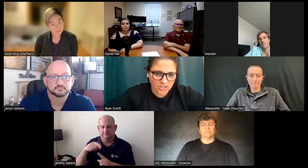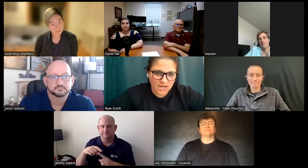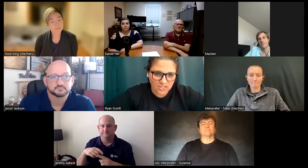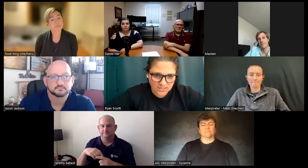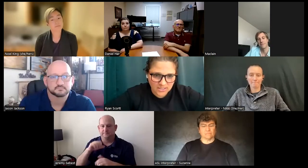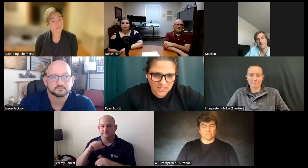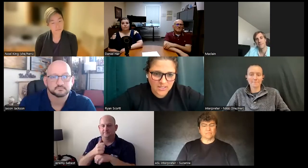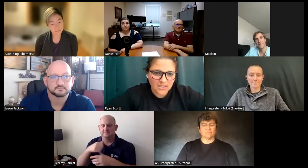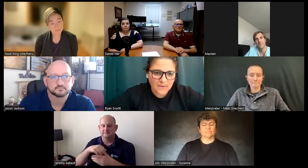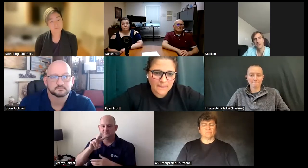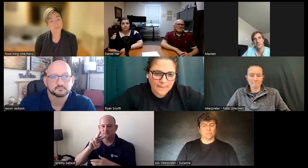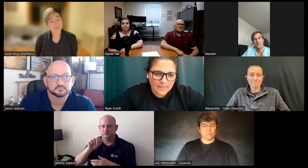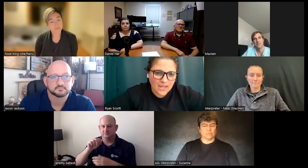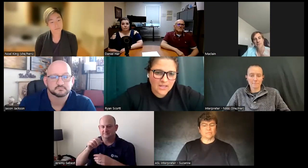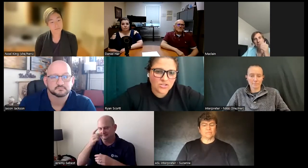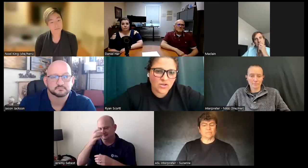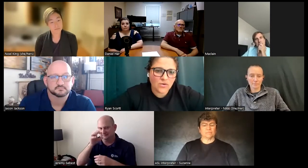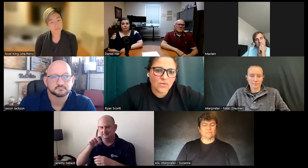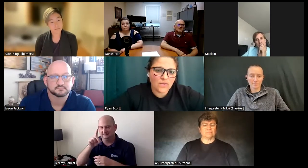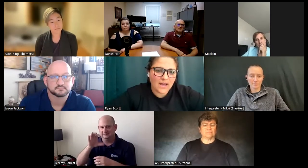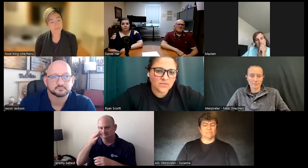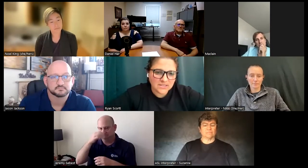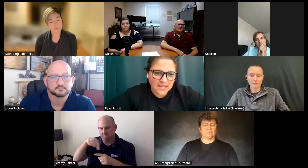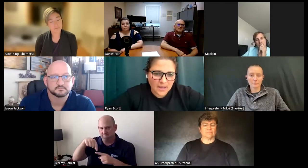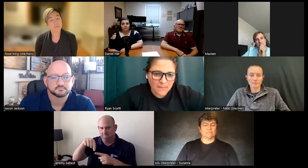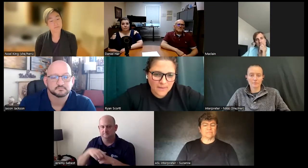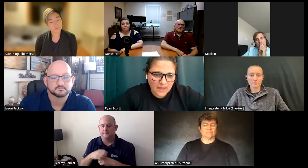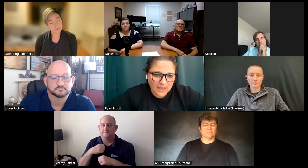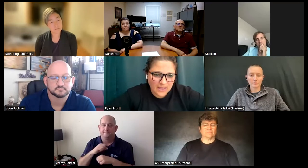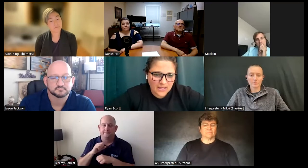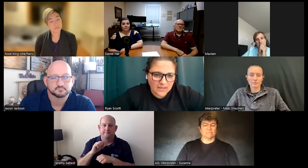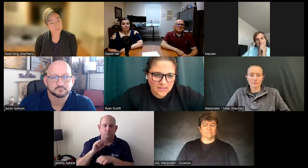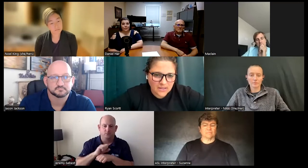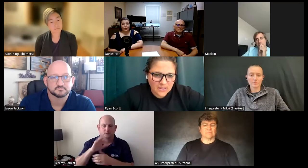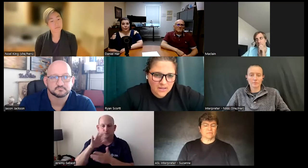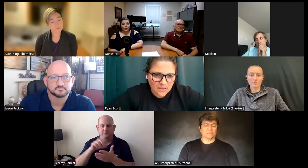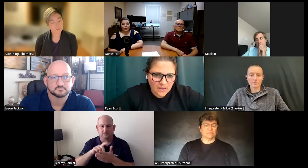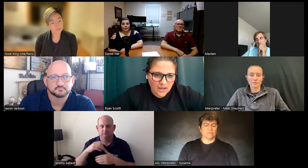agency and so that was set up and